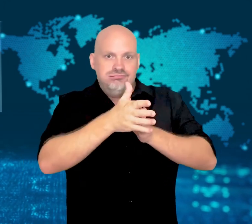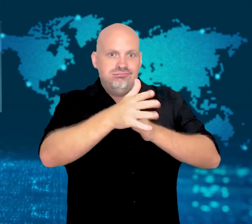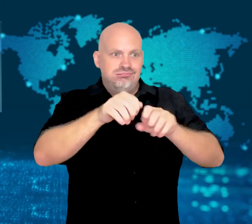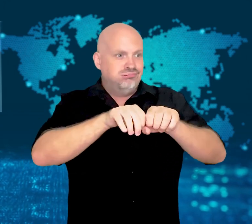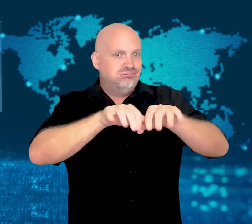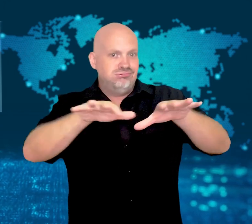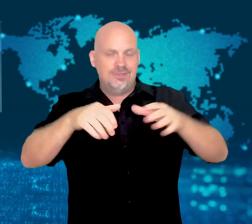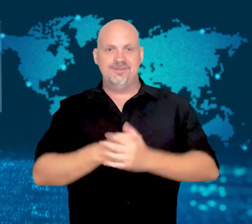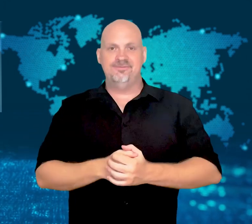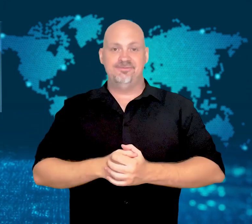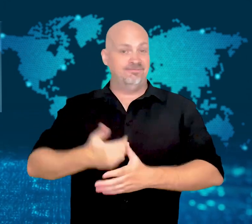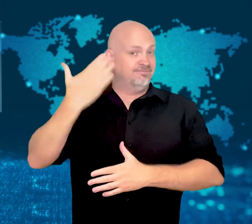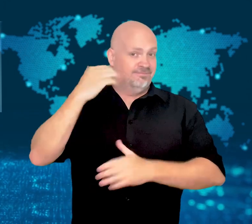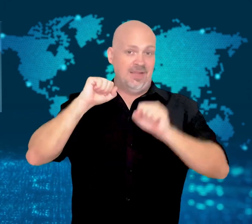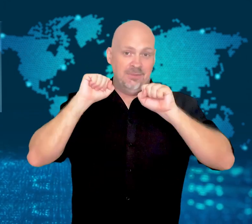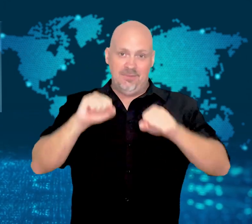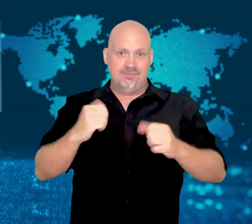to computers.